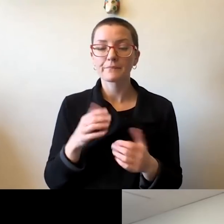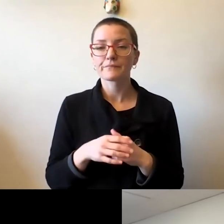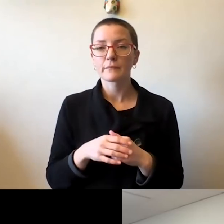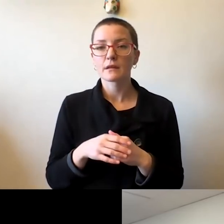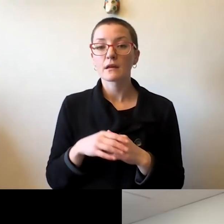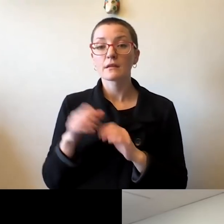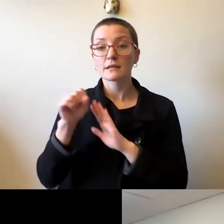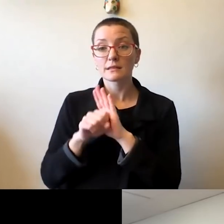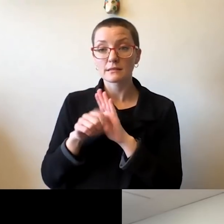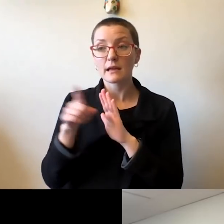We know that.